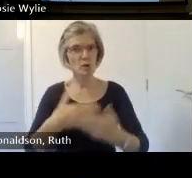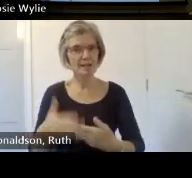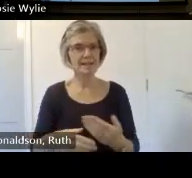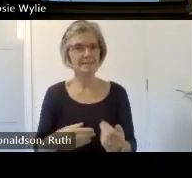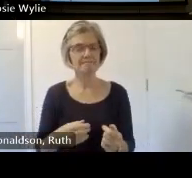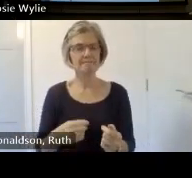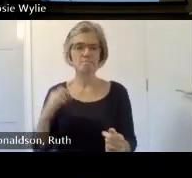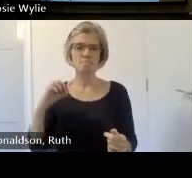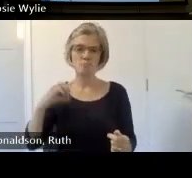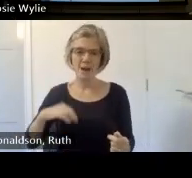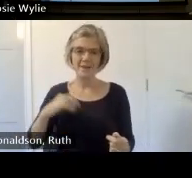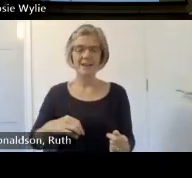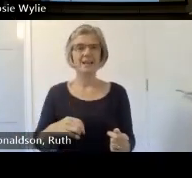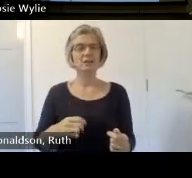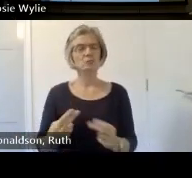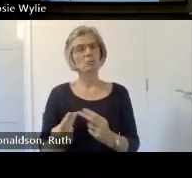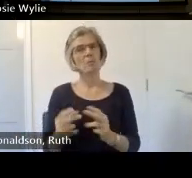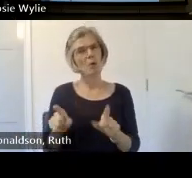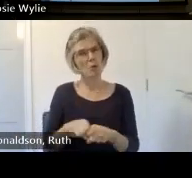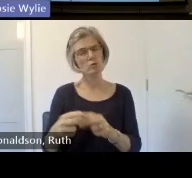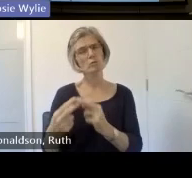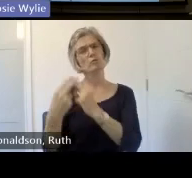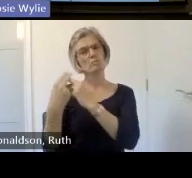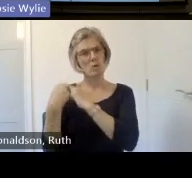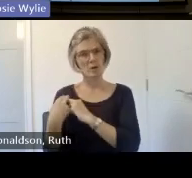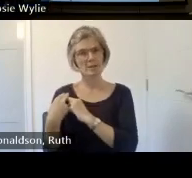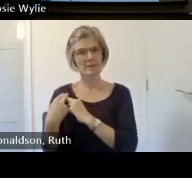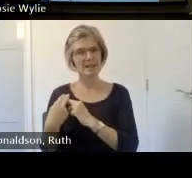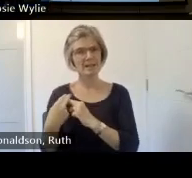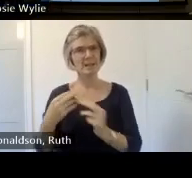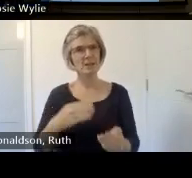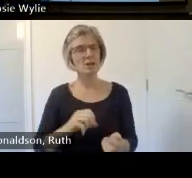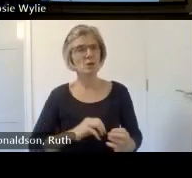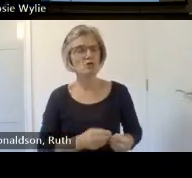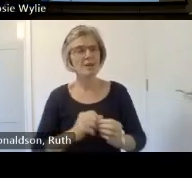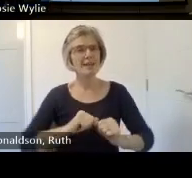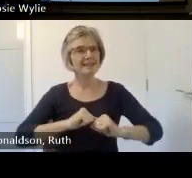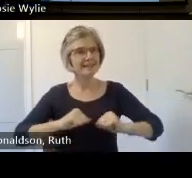spaces where people want to share a story from their lives and feel safe to share the emotions